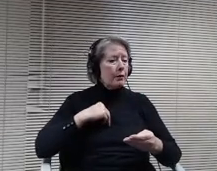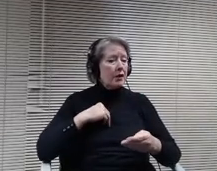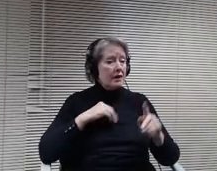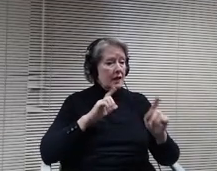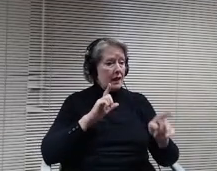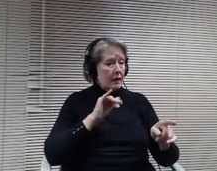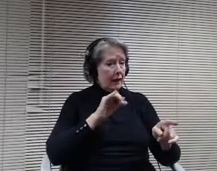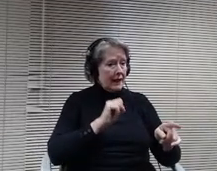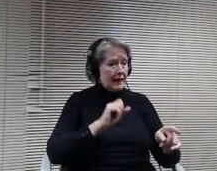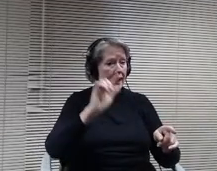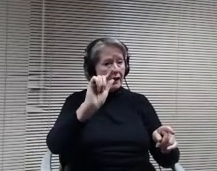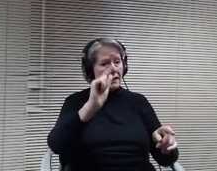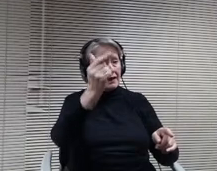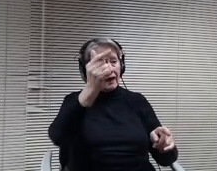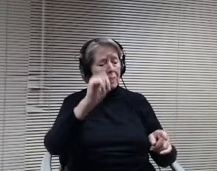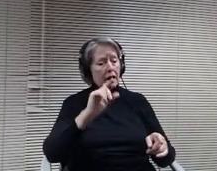Any questions or comments?